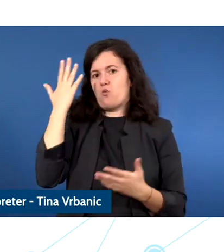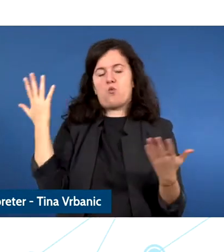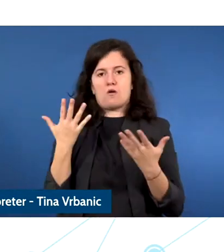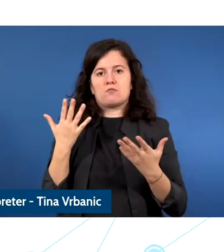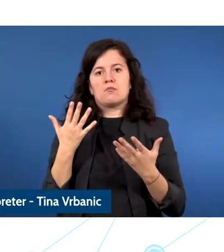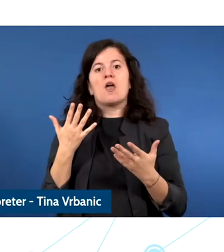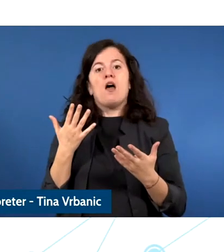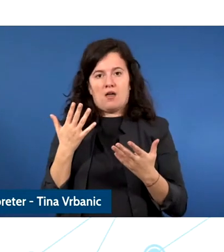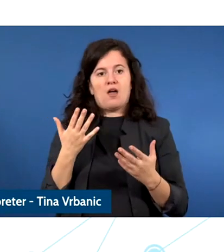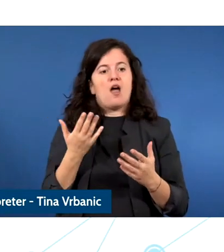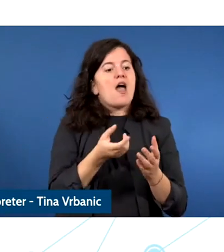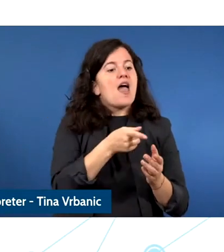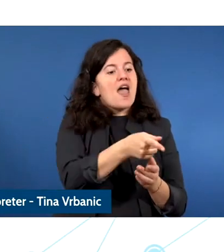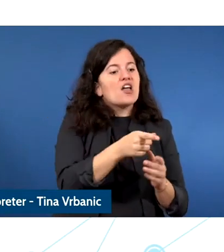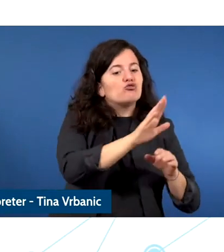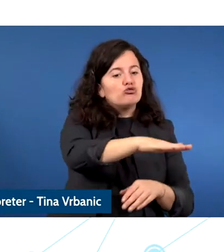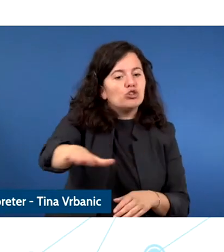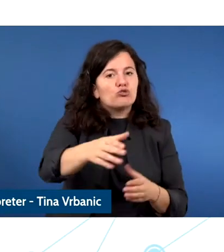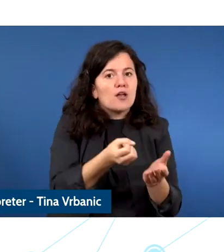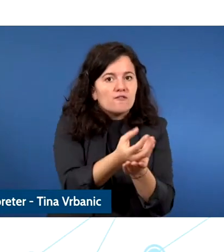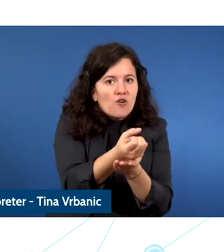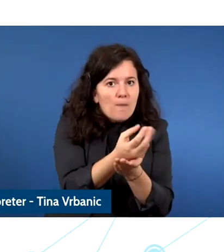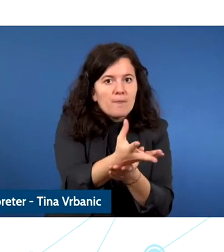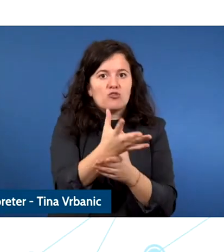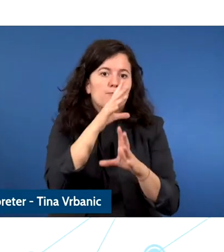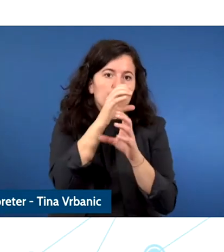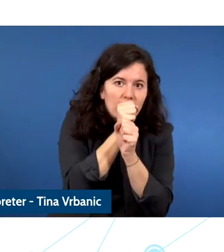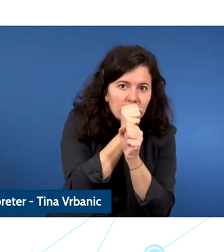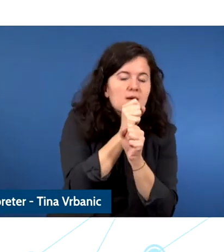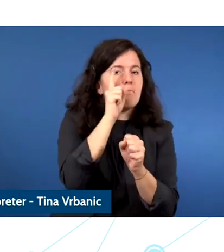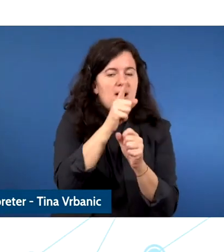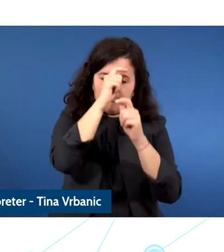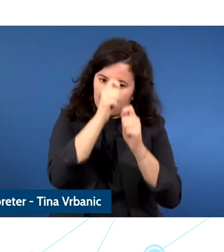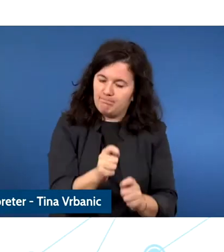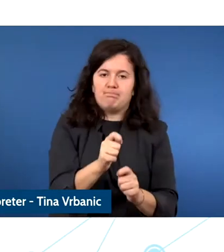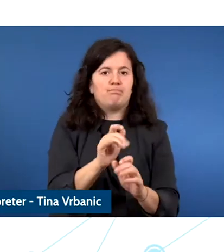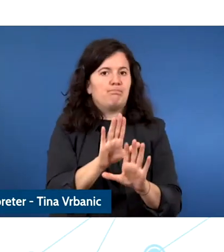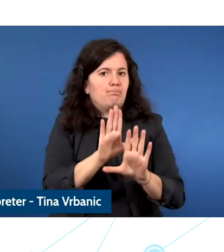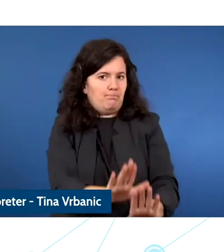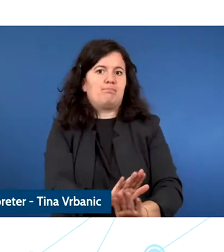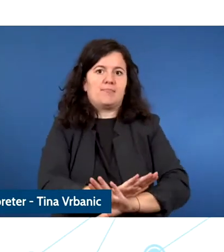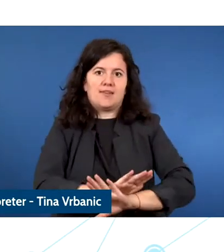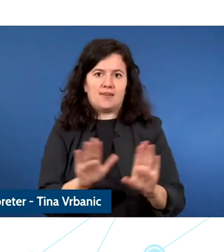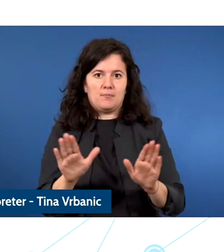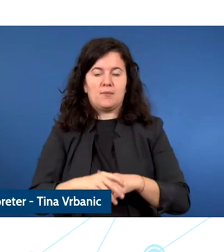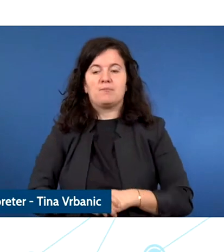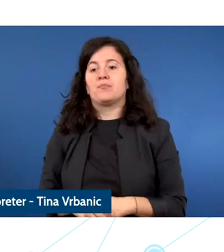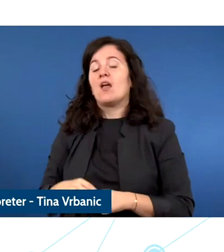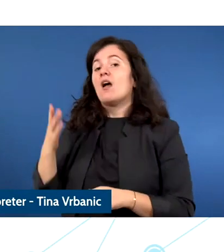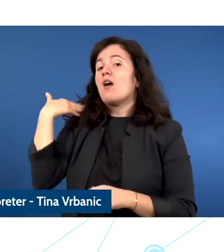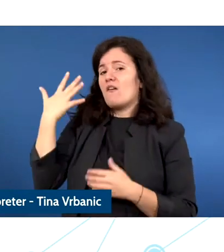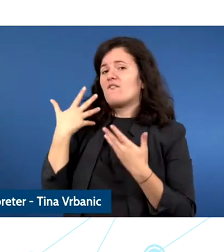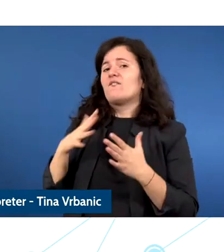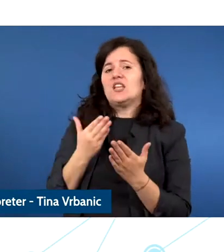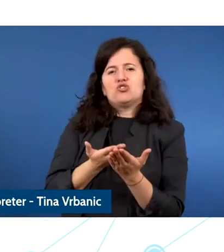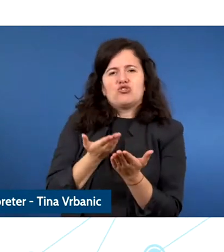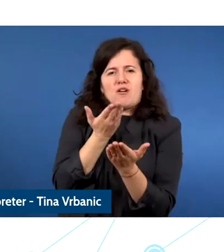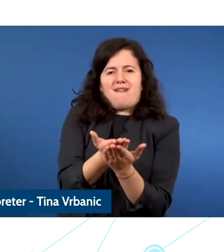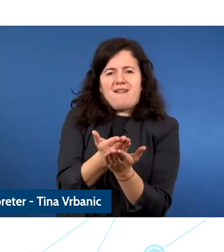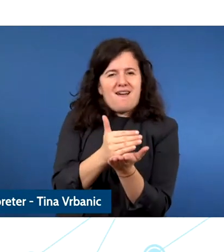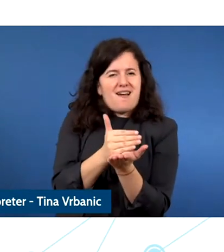and so at the end 2020 we developed guidance with the committee to give an